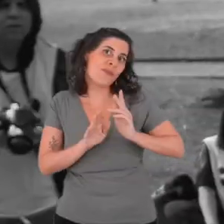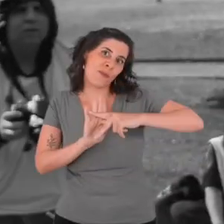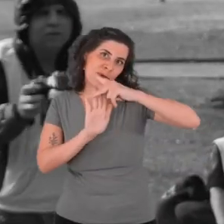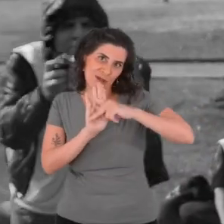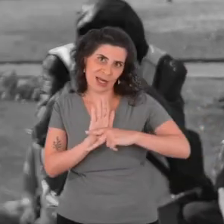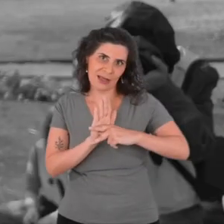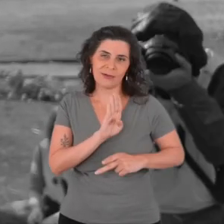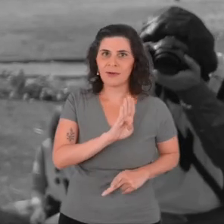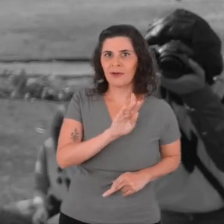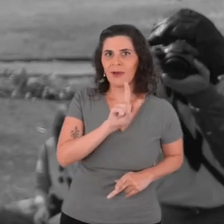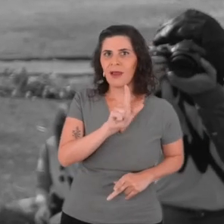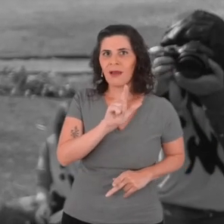on the blind.wiki website.